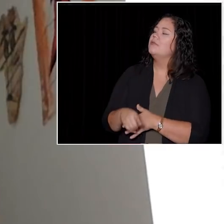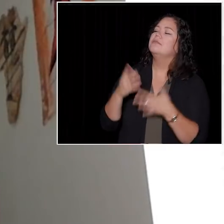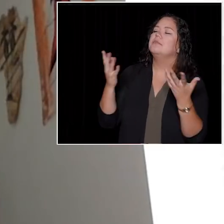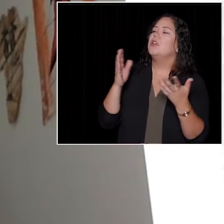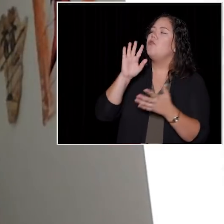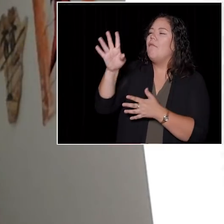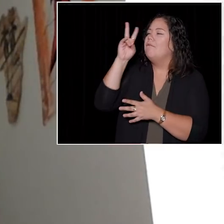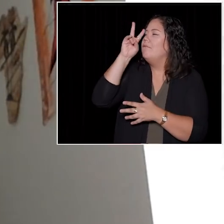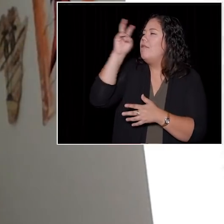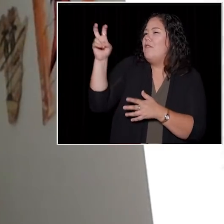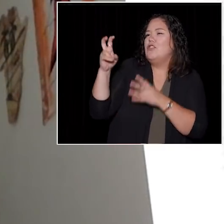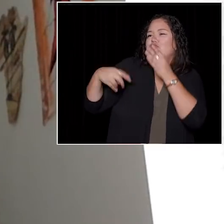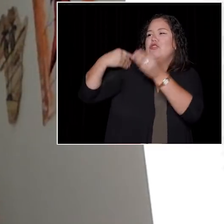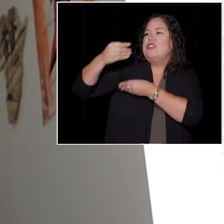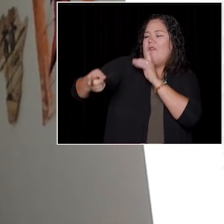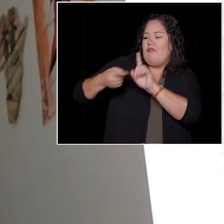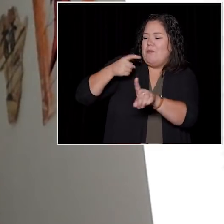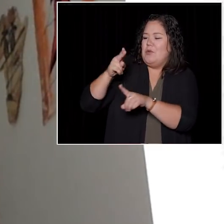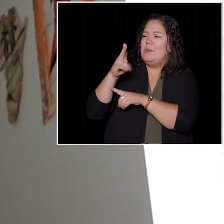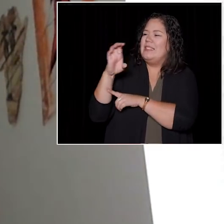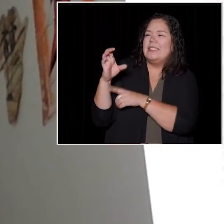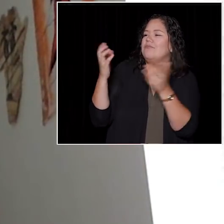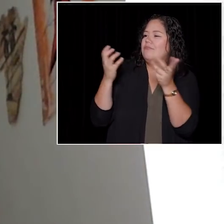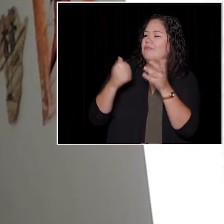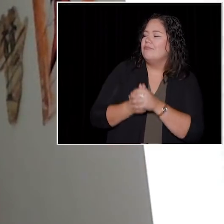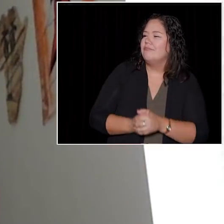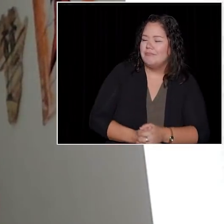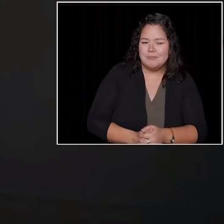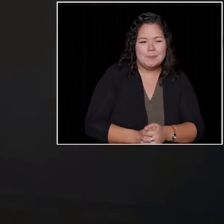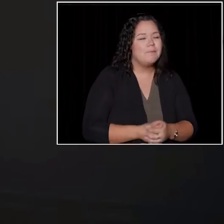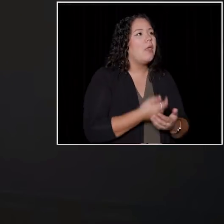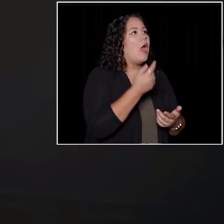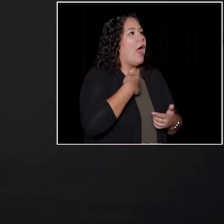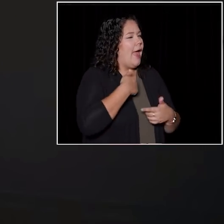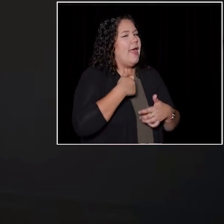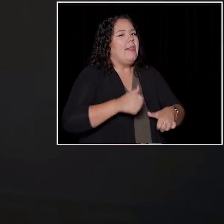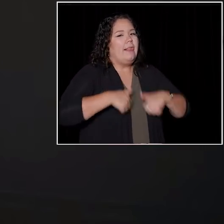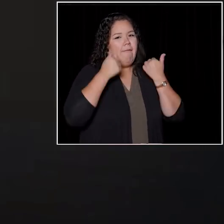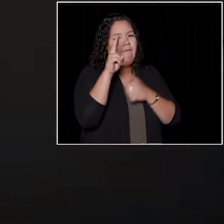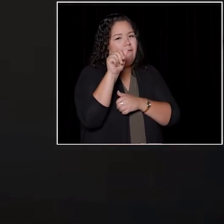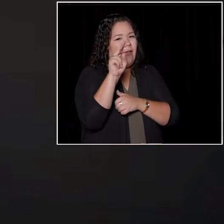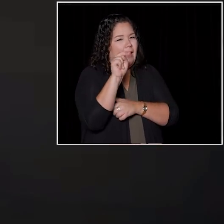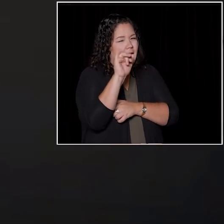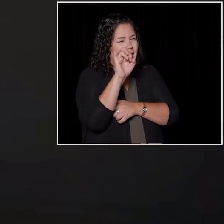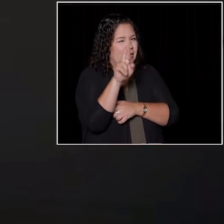what was your favourite tradition during your time at UBC? My favourite thing, I lived in Vanier for awhile